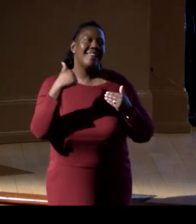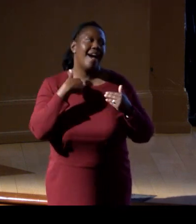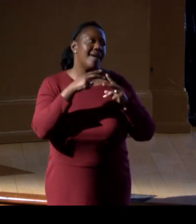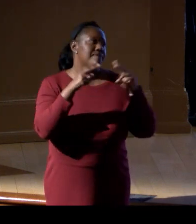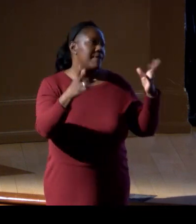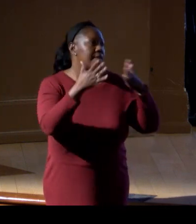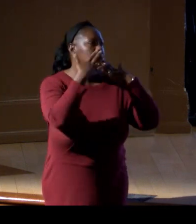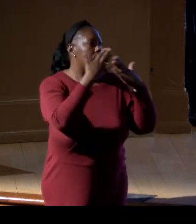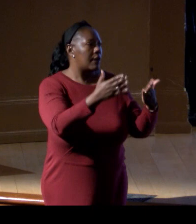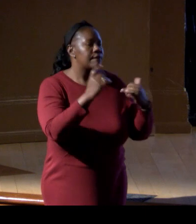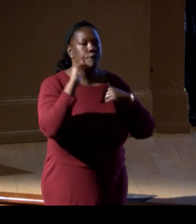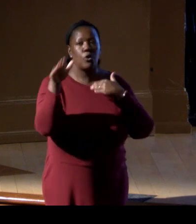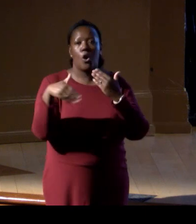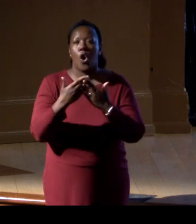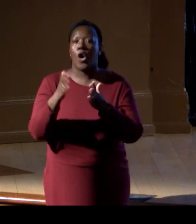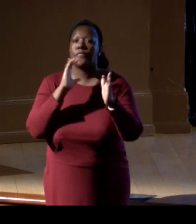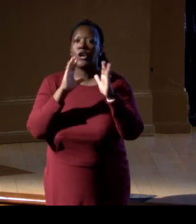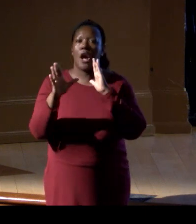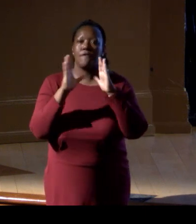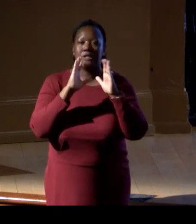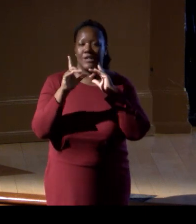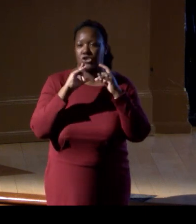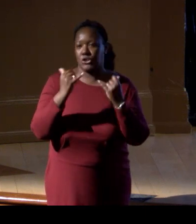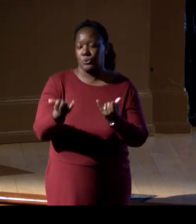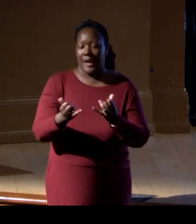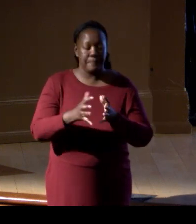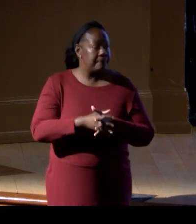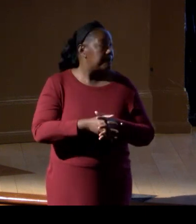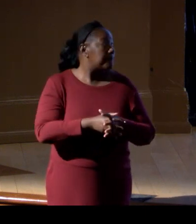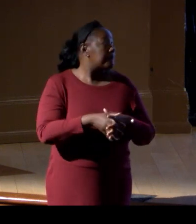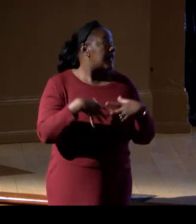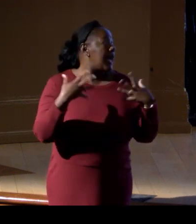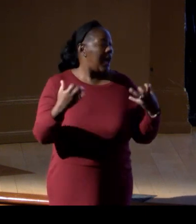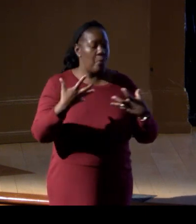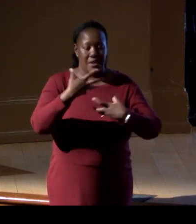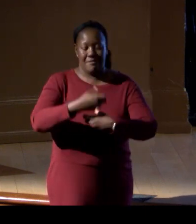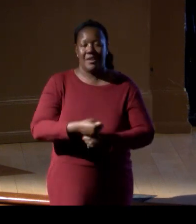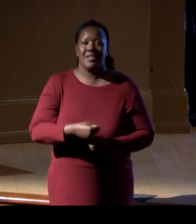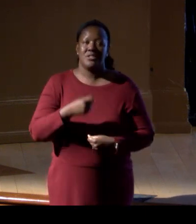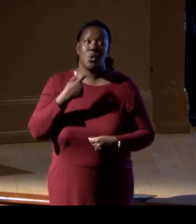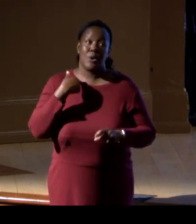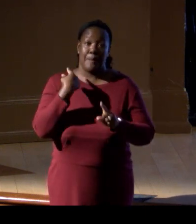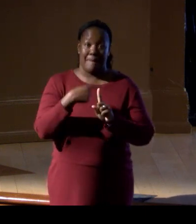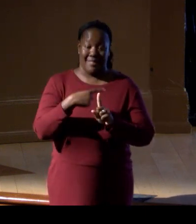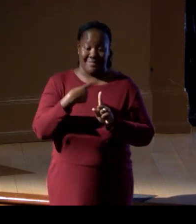for all the conversations I've had today. I also just wanna end on a really positive note.